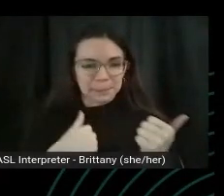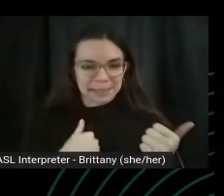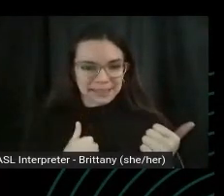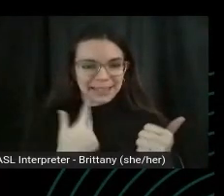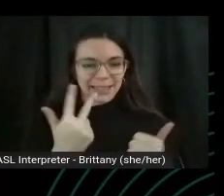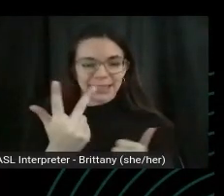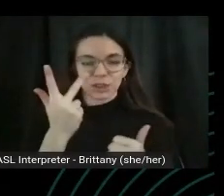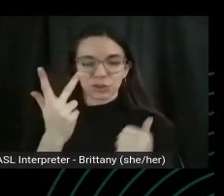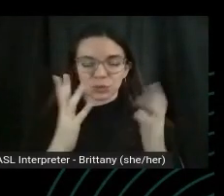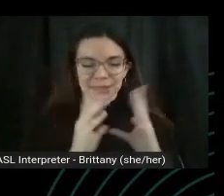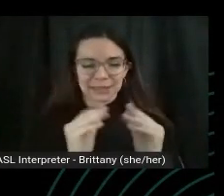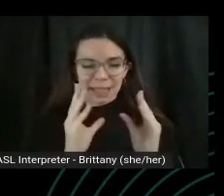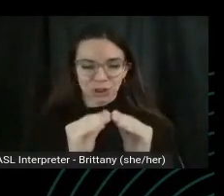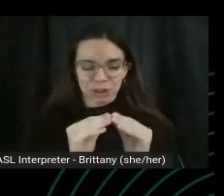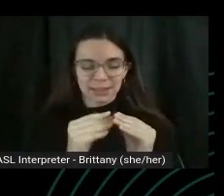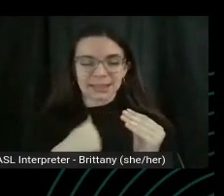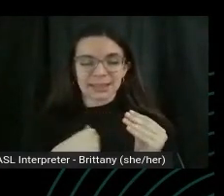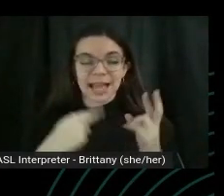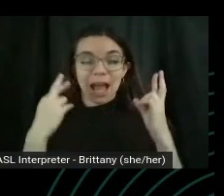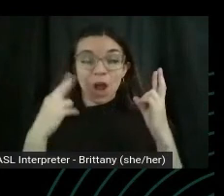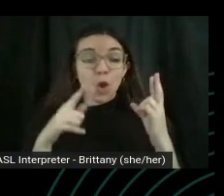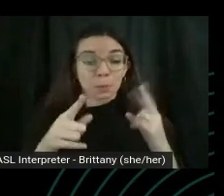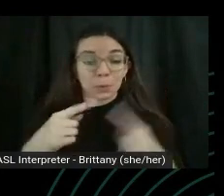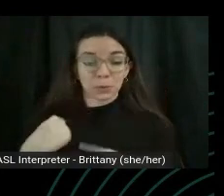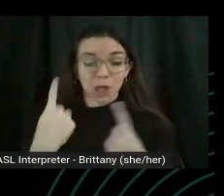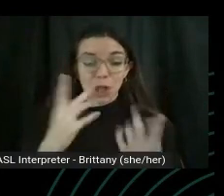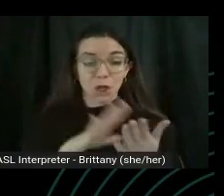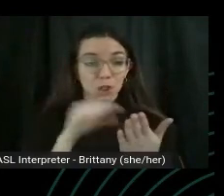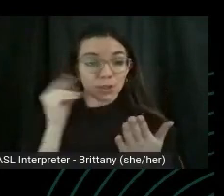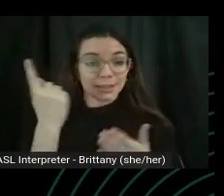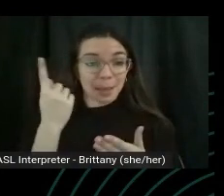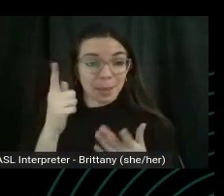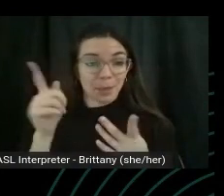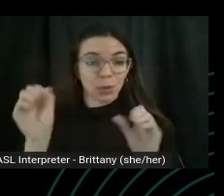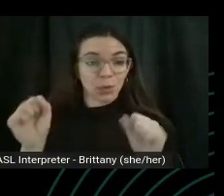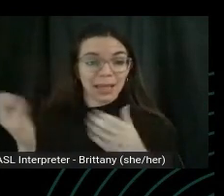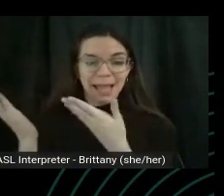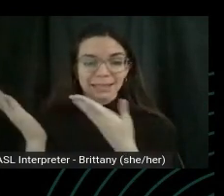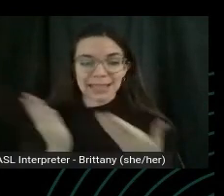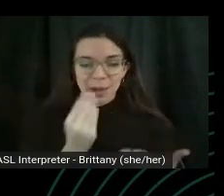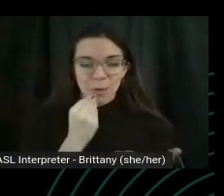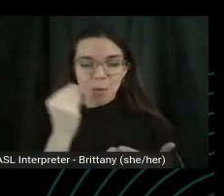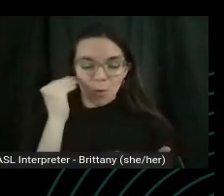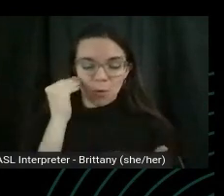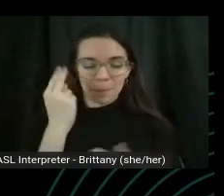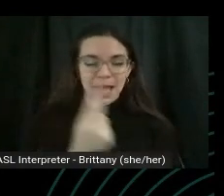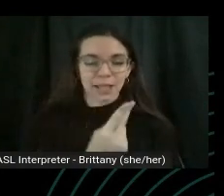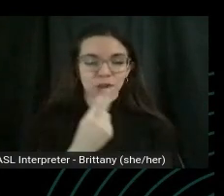I hope you've learned something that you can take home and use some time in between the day.